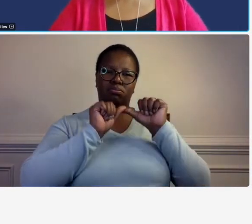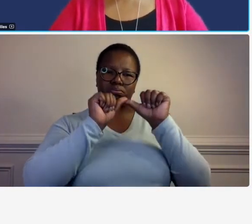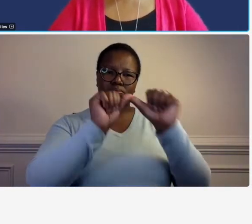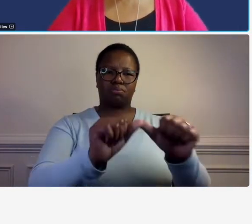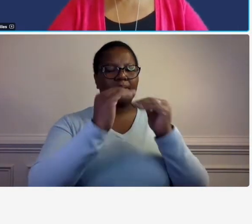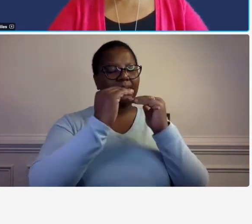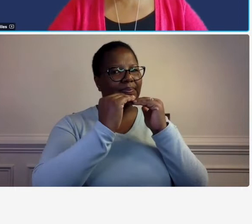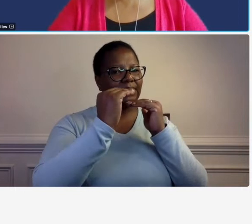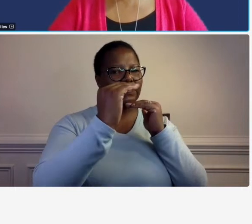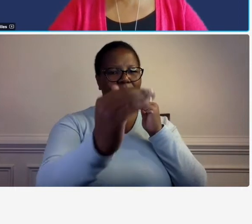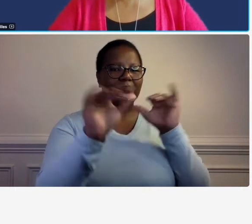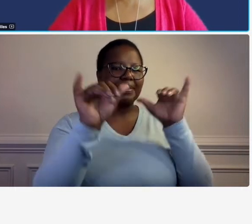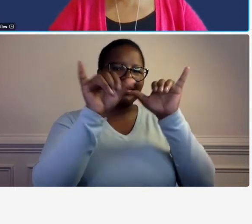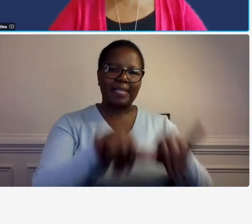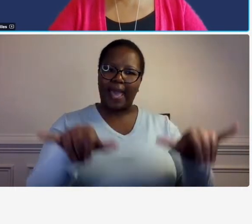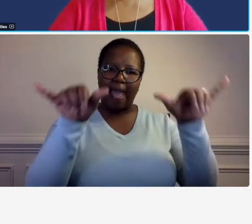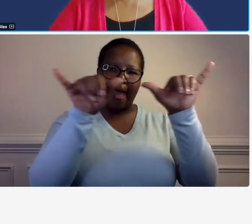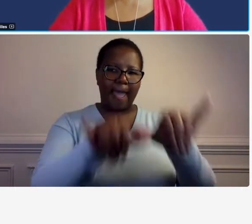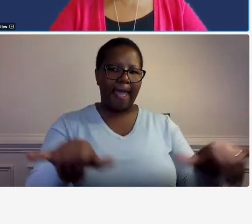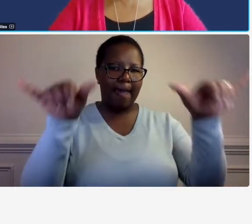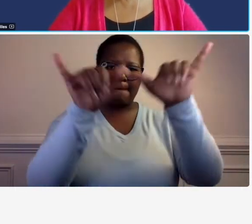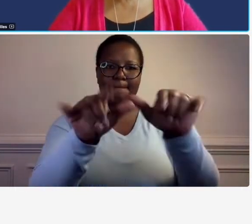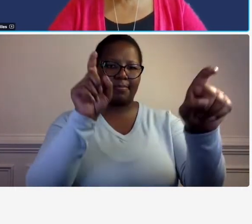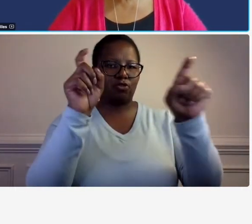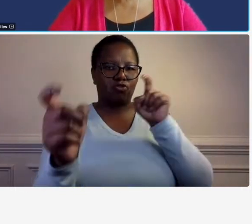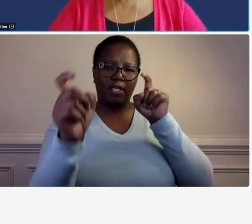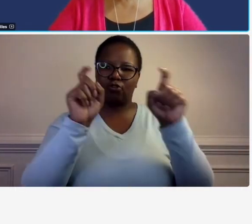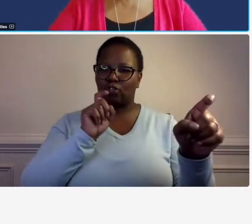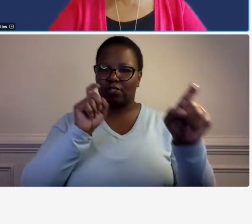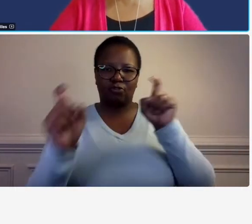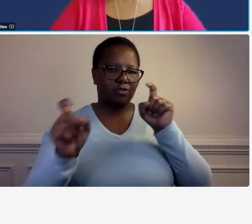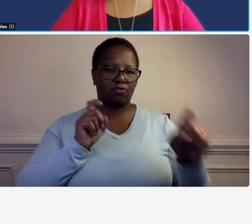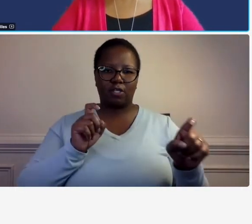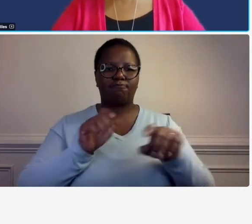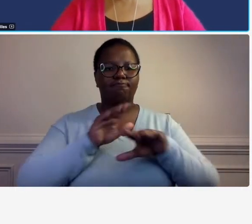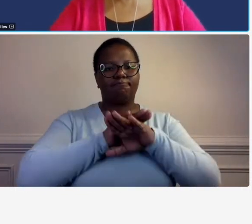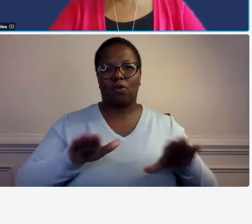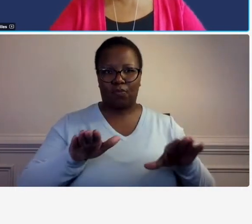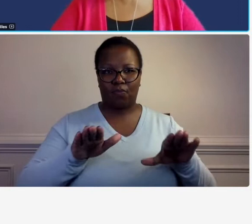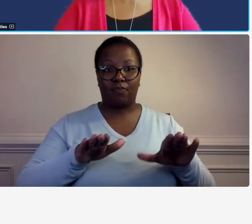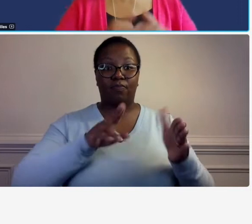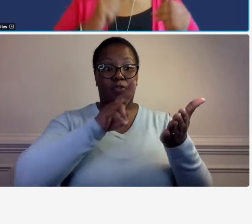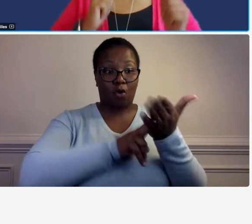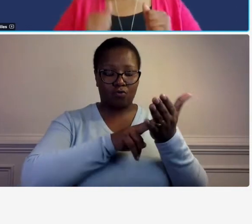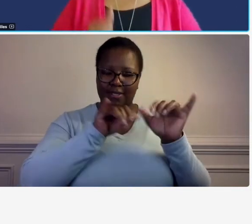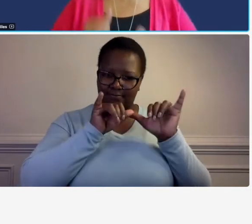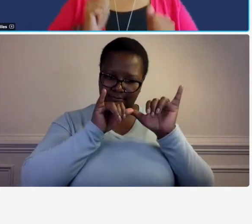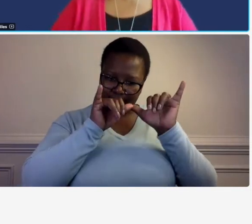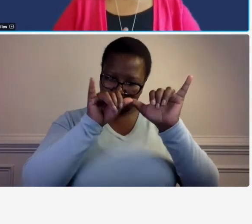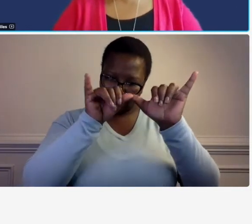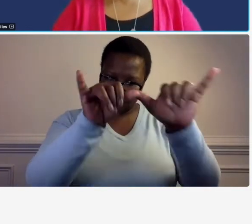so your way of doing things it should not vary on a contract by contract basis so key key key thing